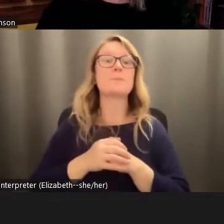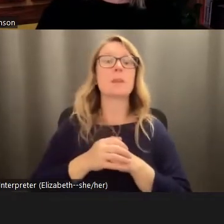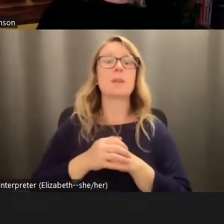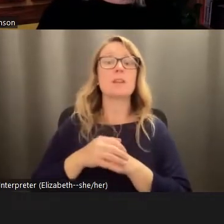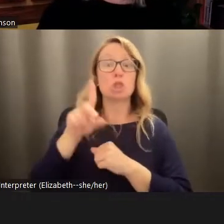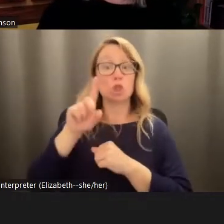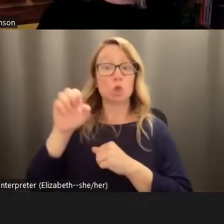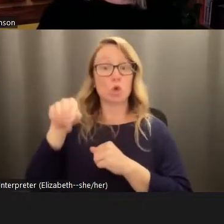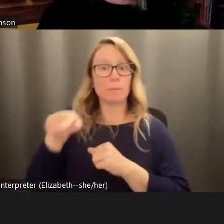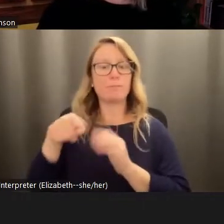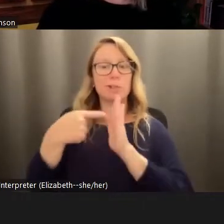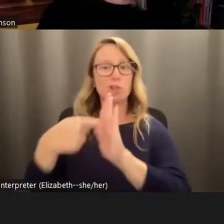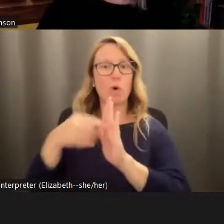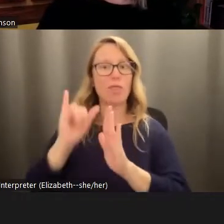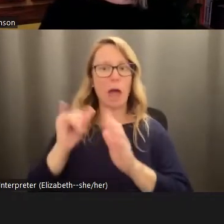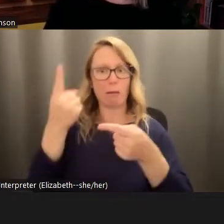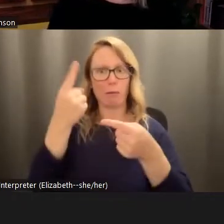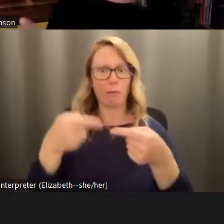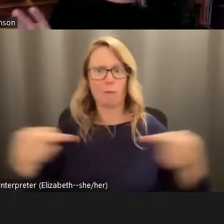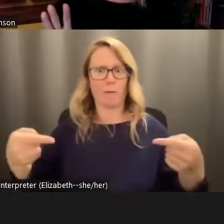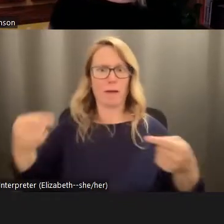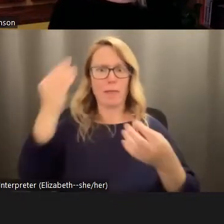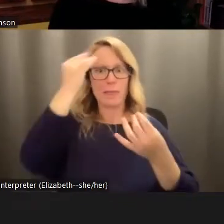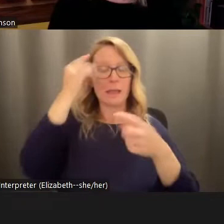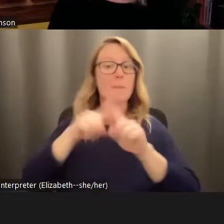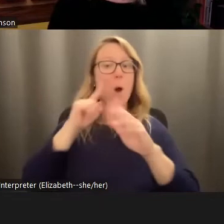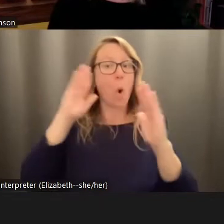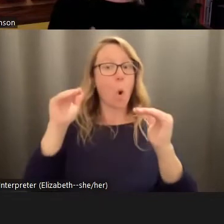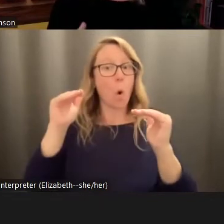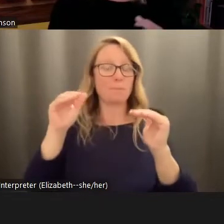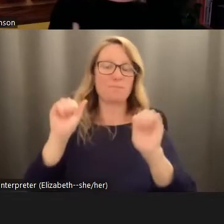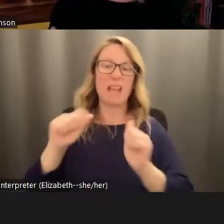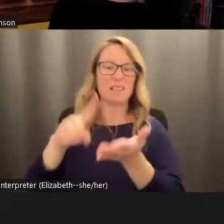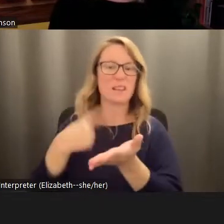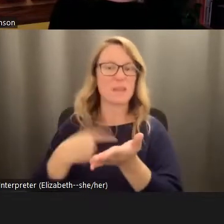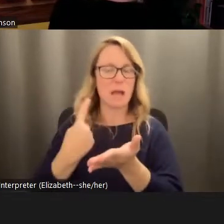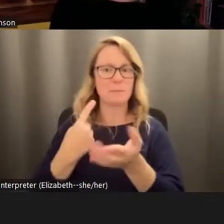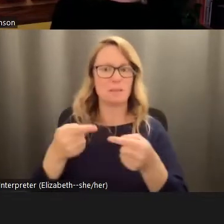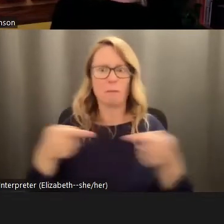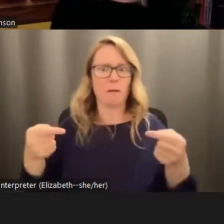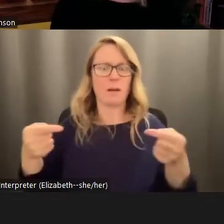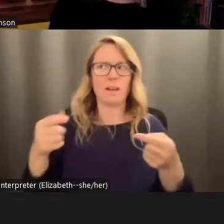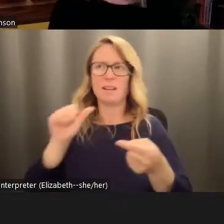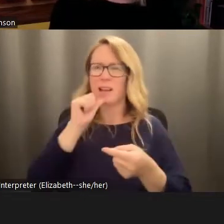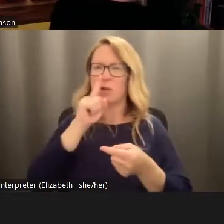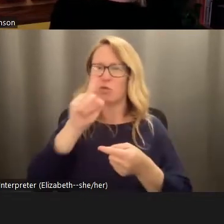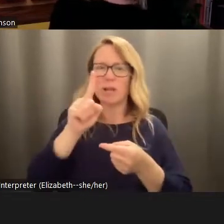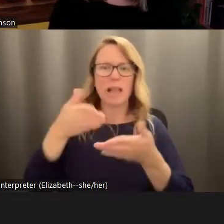binary thinking, I think coke can also get defined in exclusive terms that don't allow for the real tenacity and